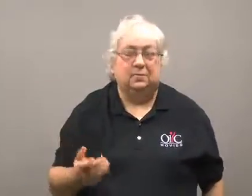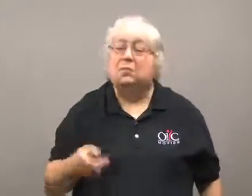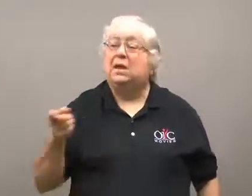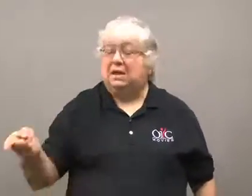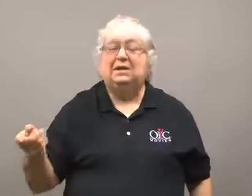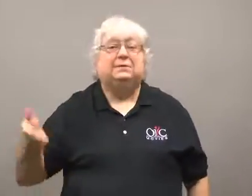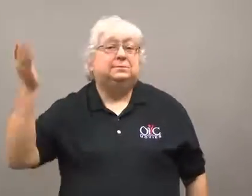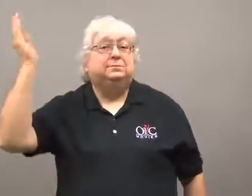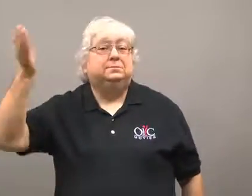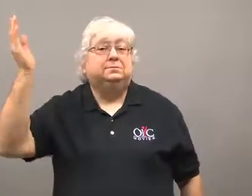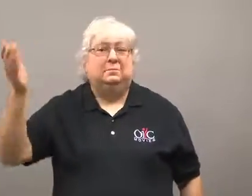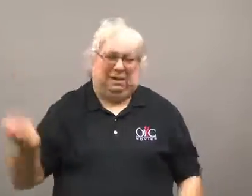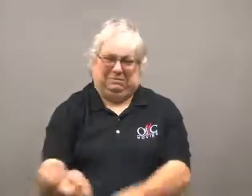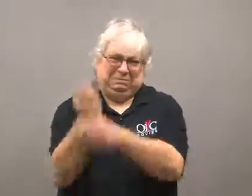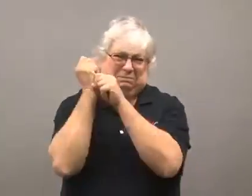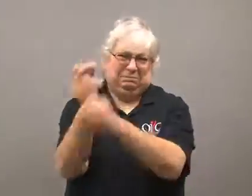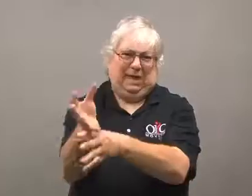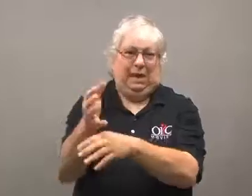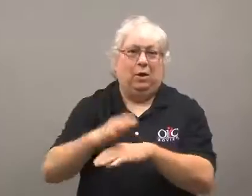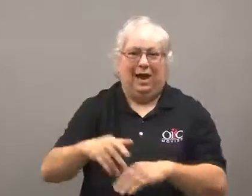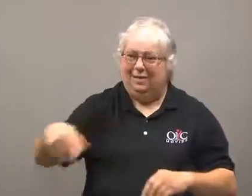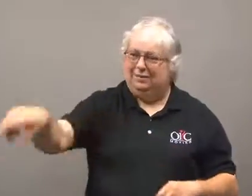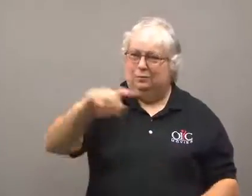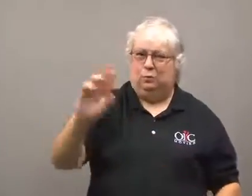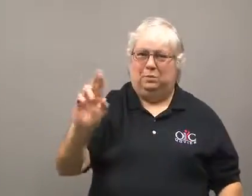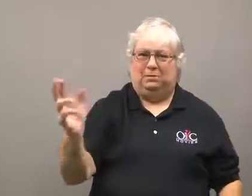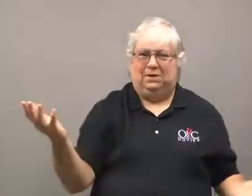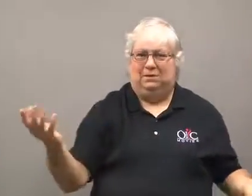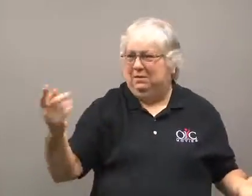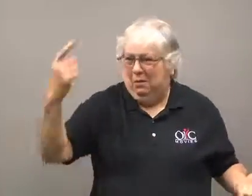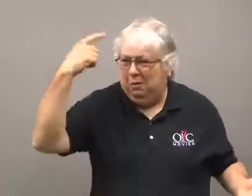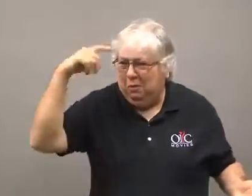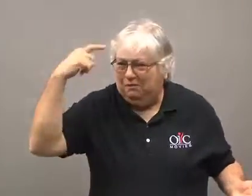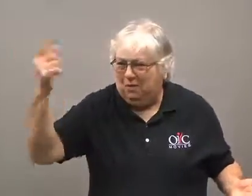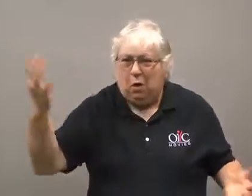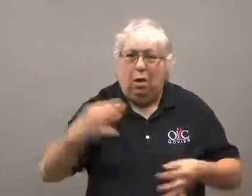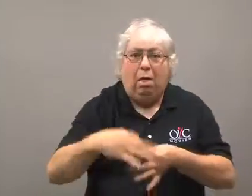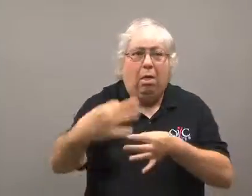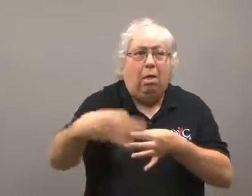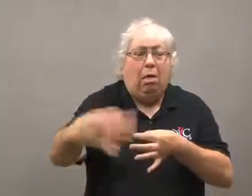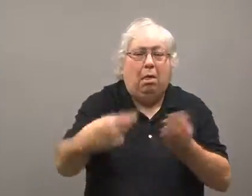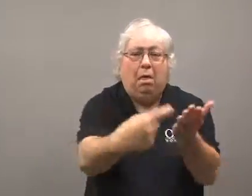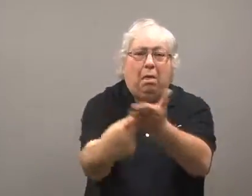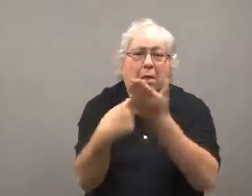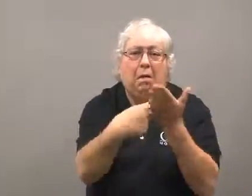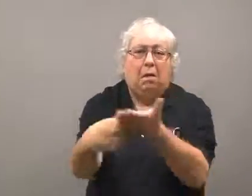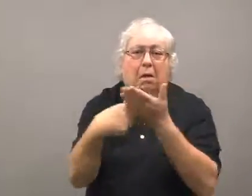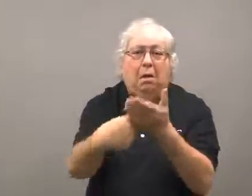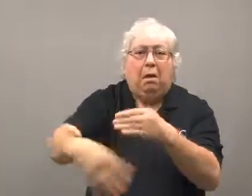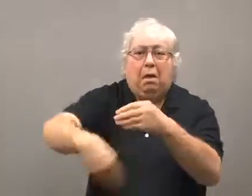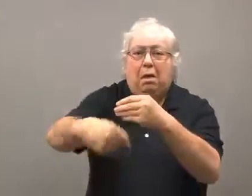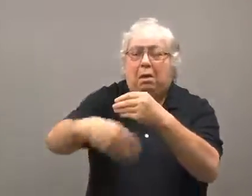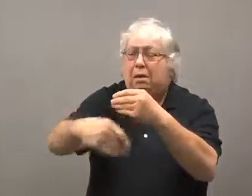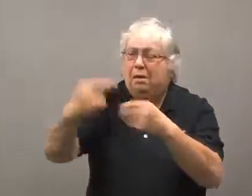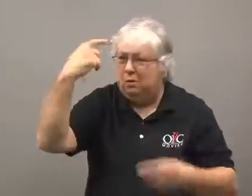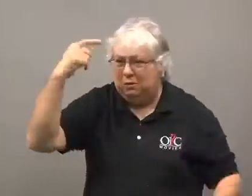She scolded her fellow Republicans for drawing out the debate on the rebel flag.